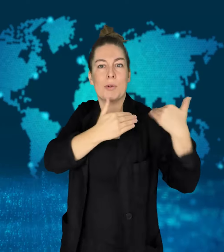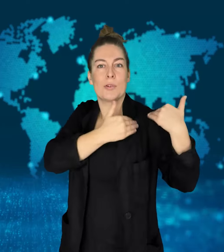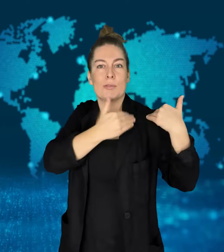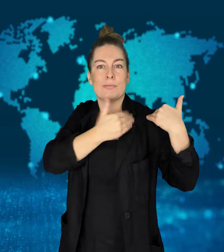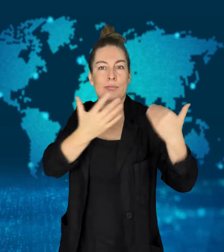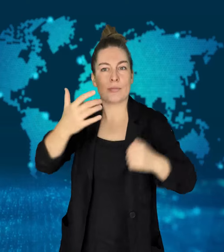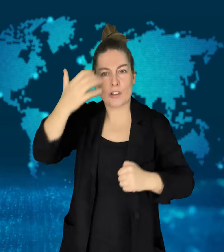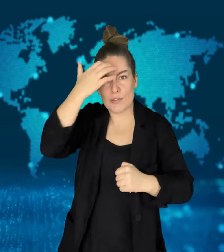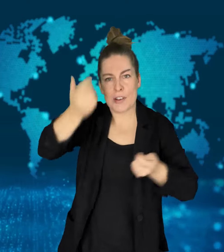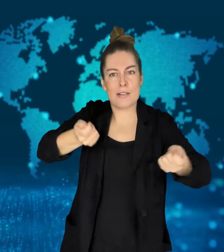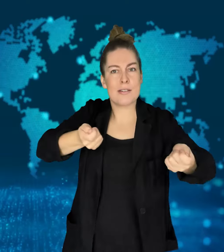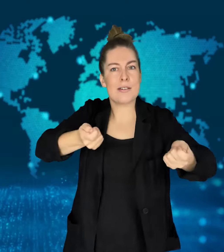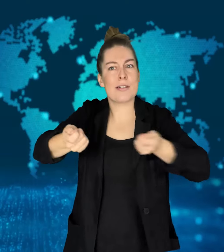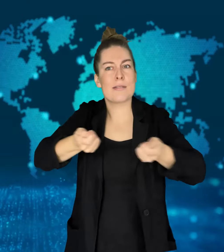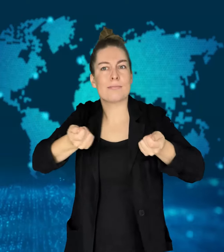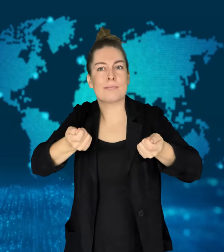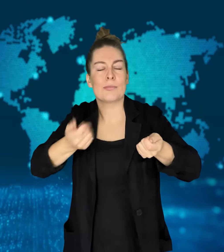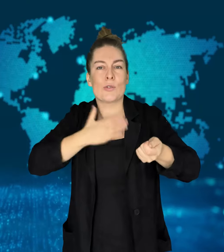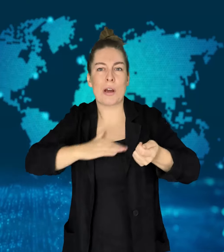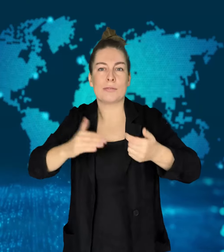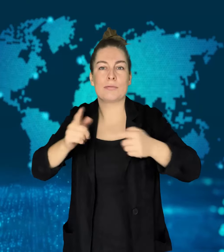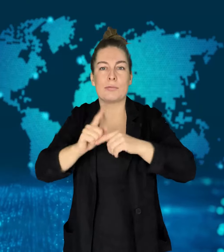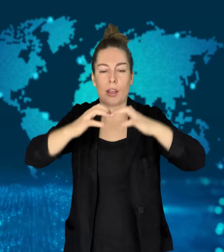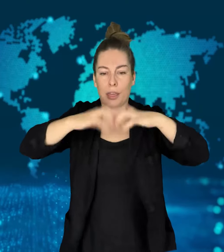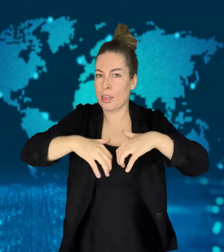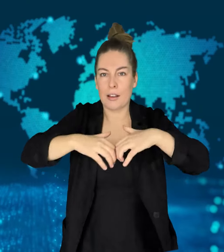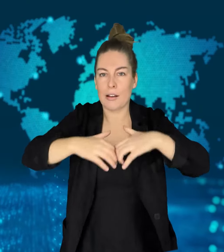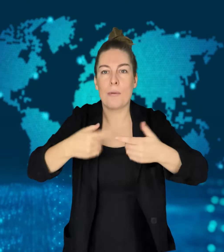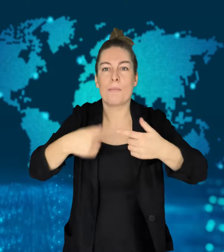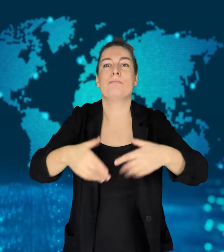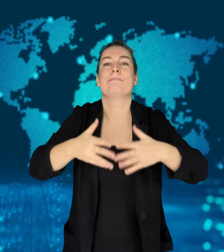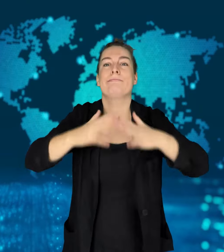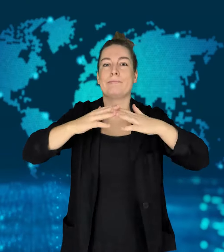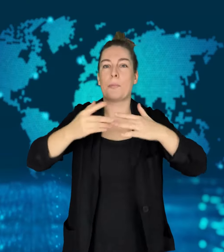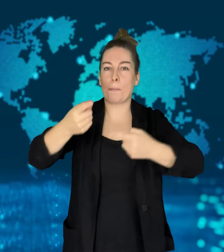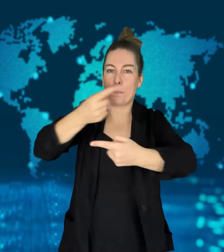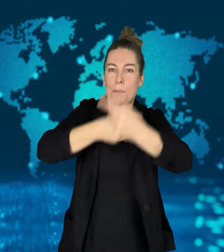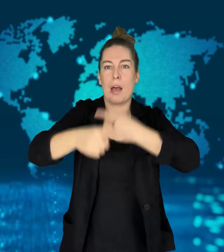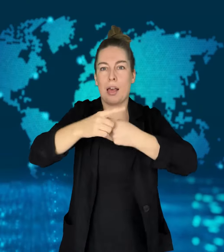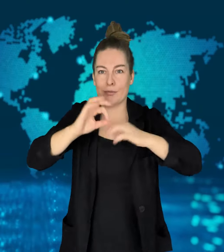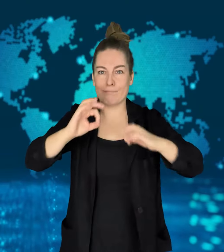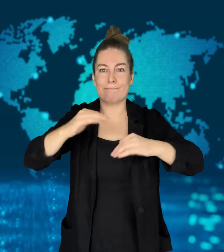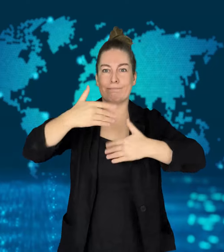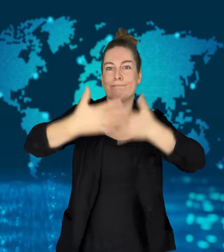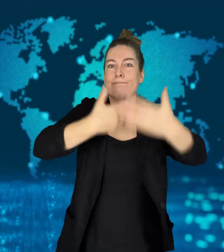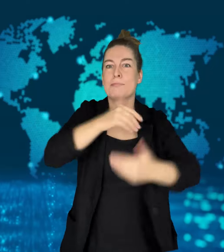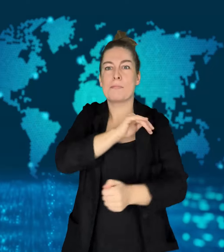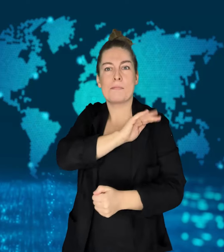government could look like.